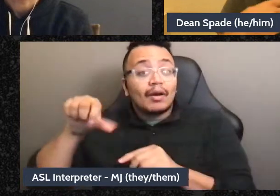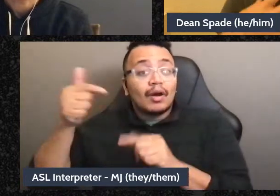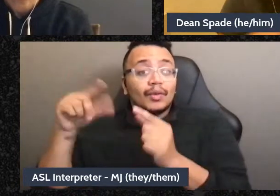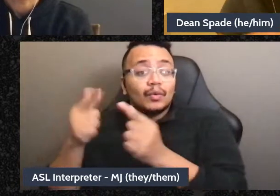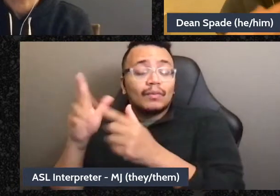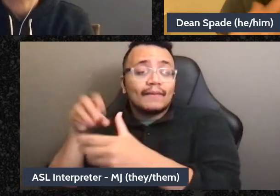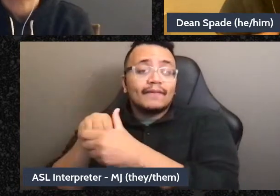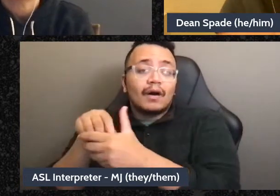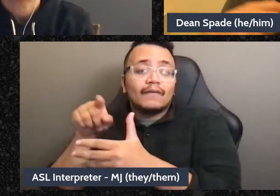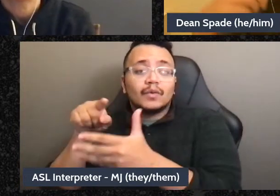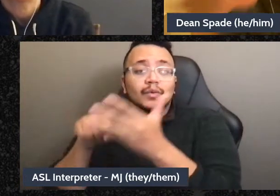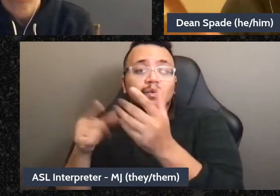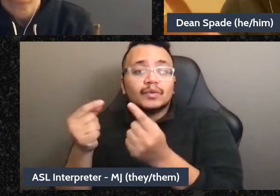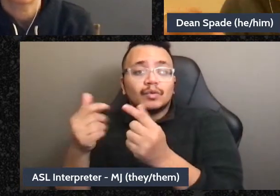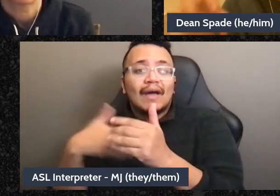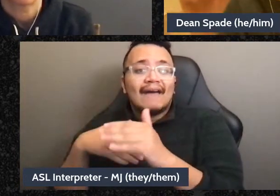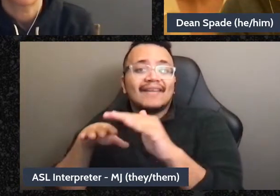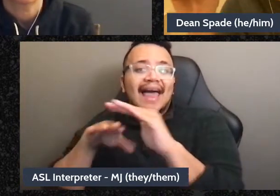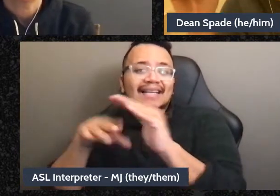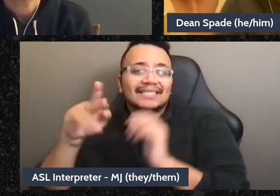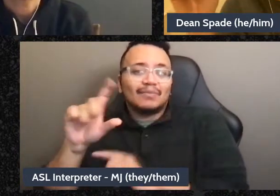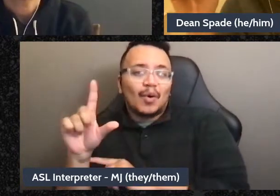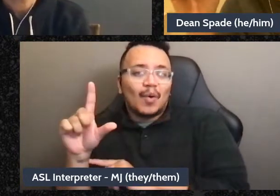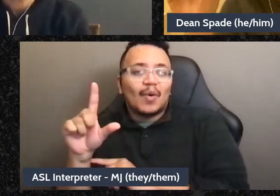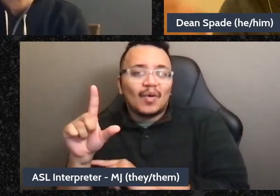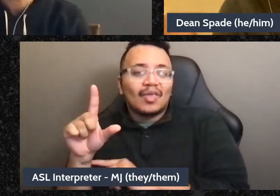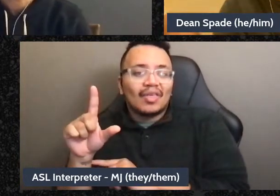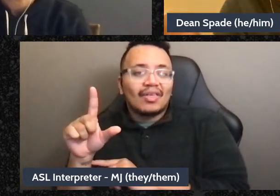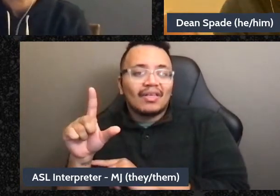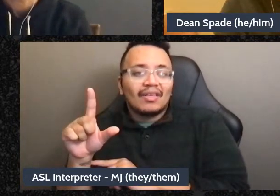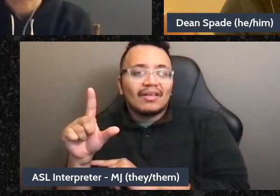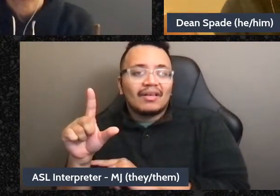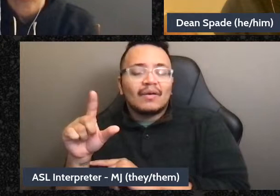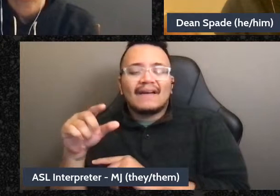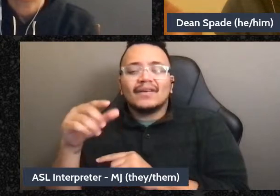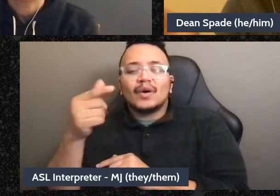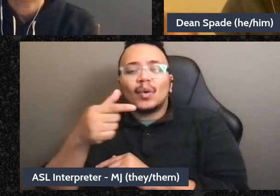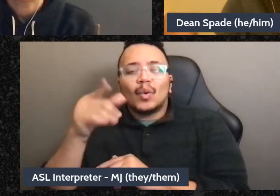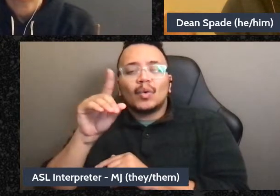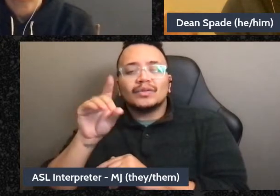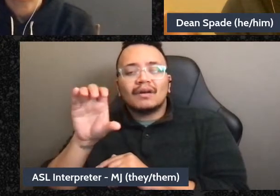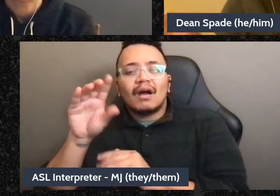consistent access poll like a kind of, um, Google Doc people can fill out about what would make the